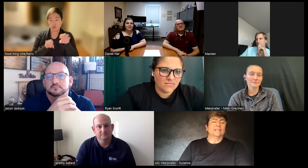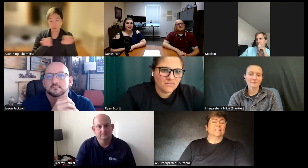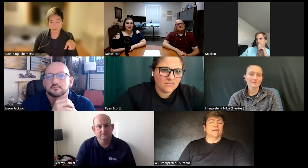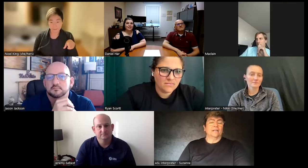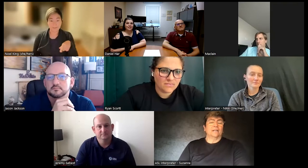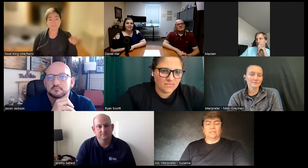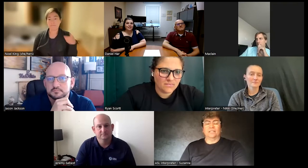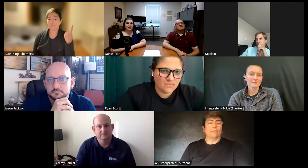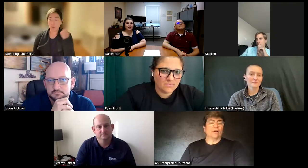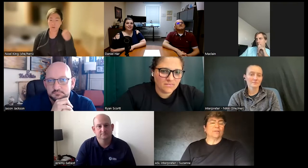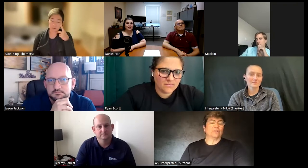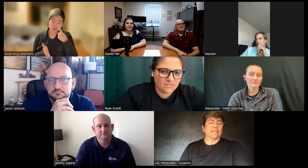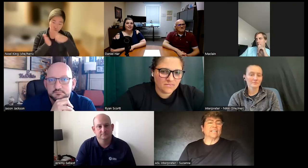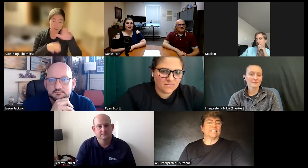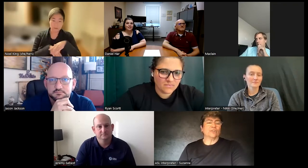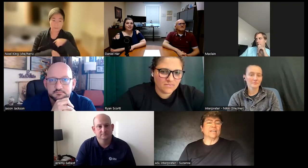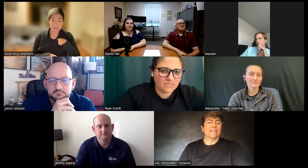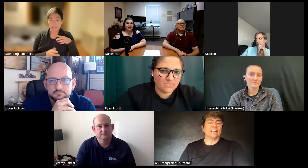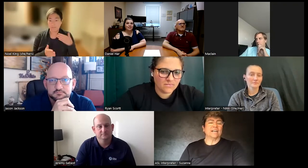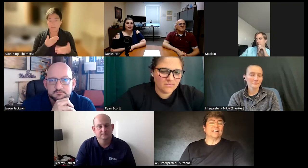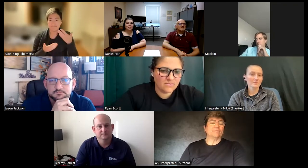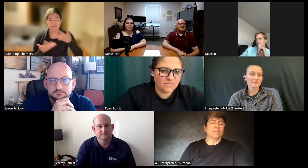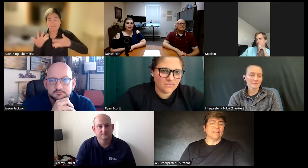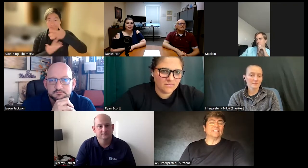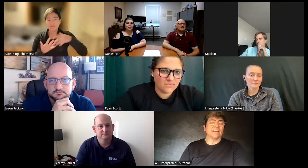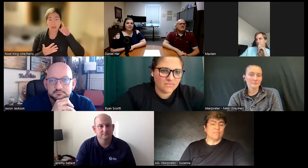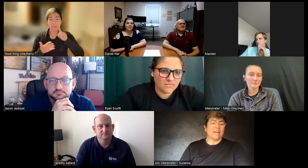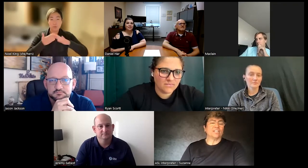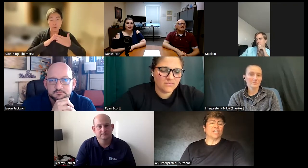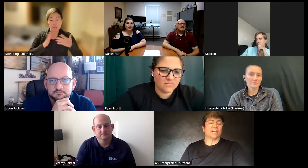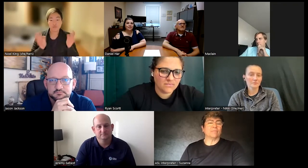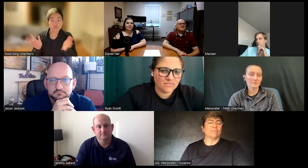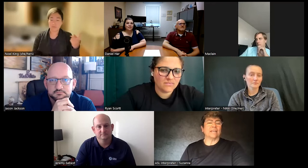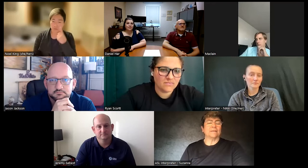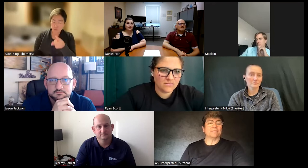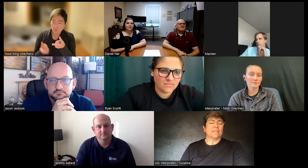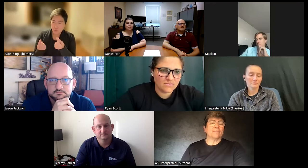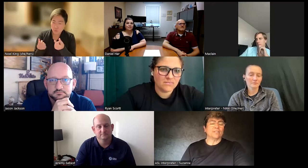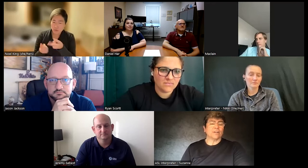American to get a degree uh he he's a deaf man he checked on me he made sure I